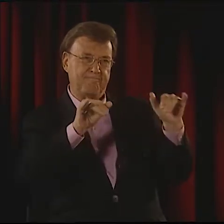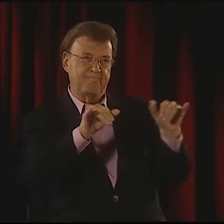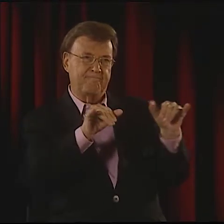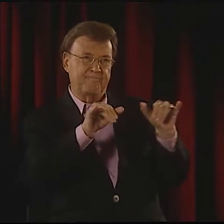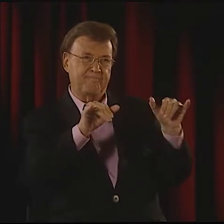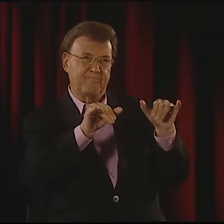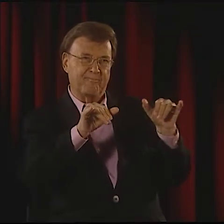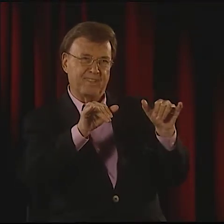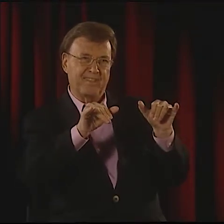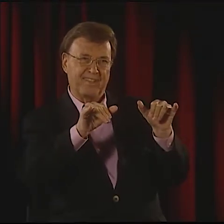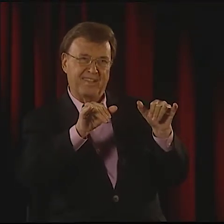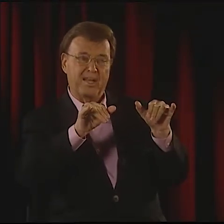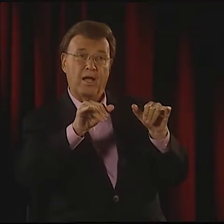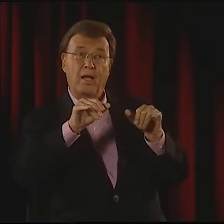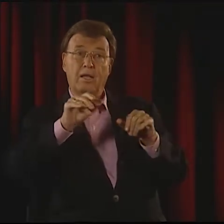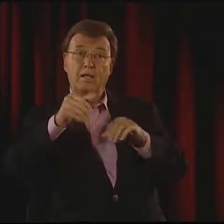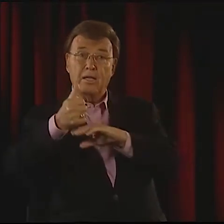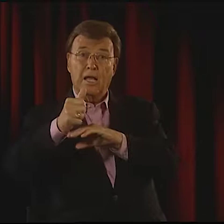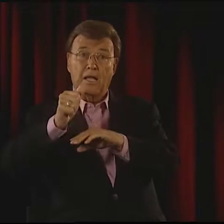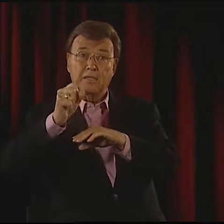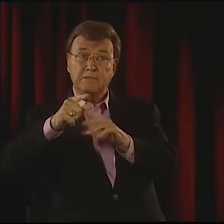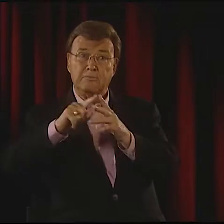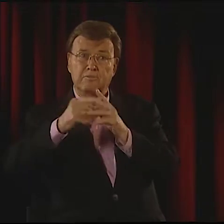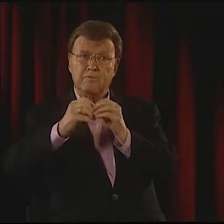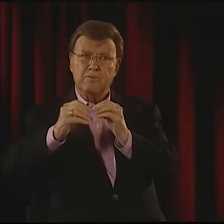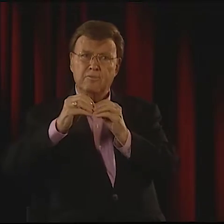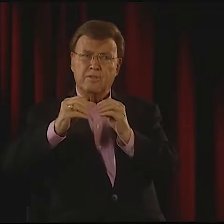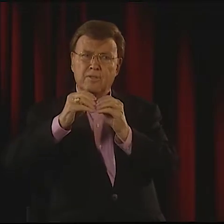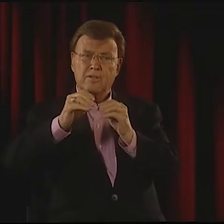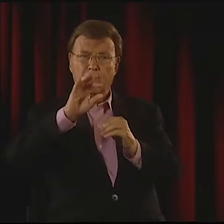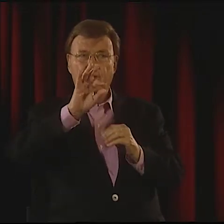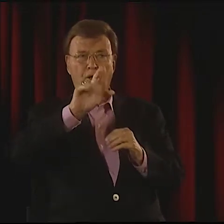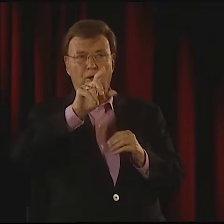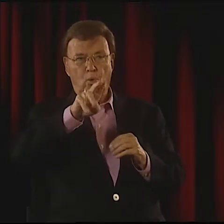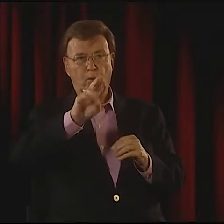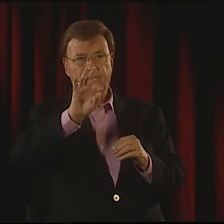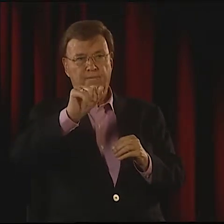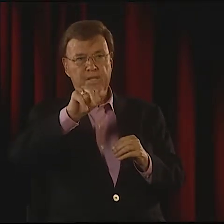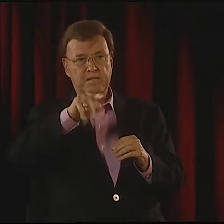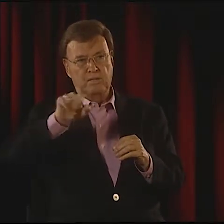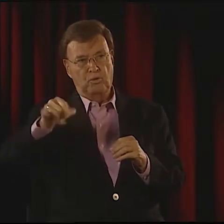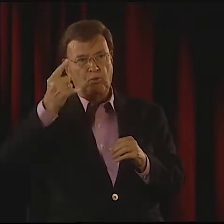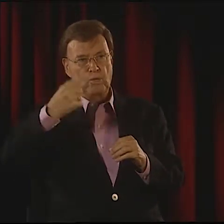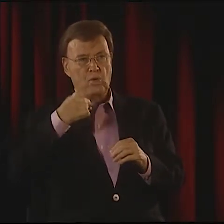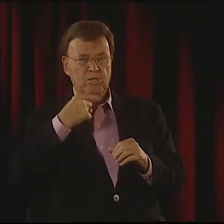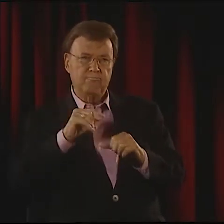WE HAD TO DO SOME APPROXIMATION OF SIGNING TO THE ENGLISH. FINALLY, PEOPLE WERE SAYING, "YOU KNOW, YOU HAVE TO BE ABLE